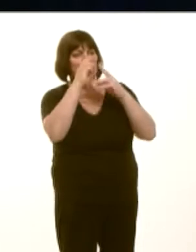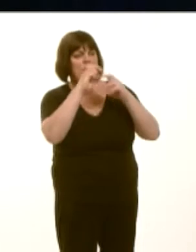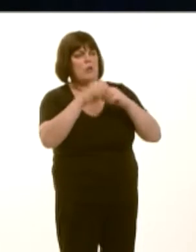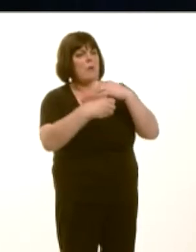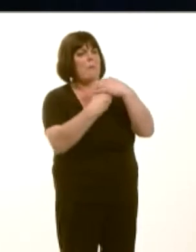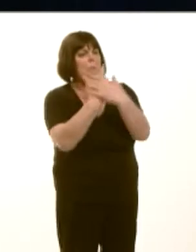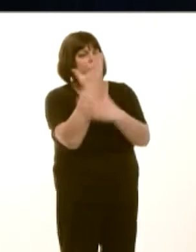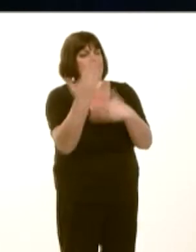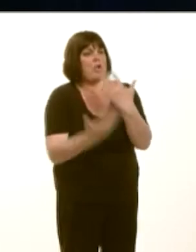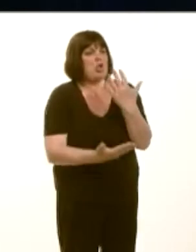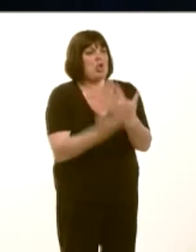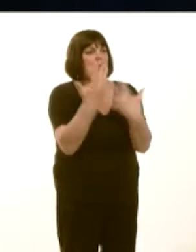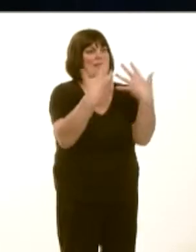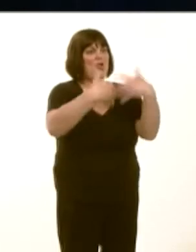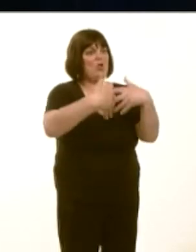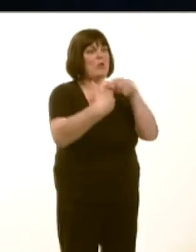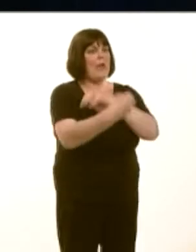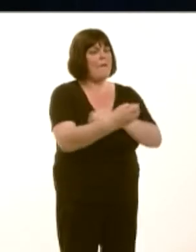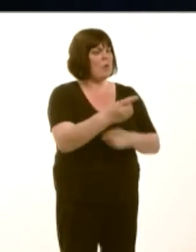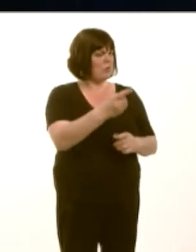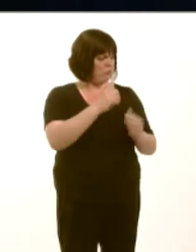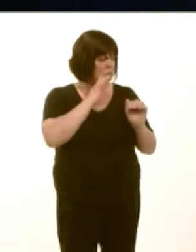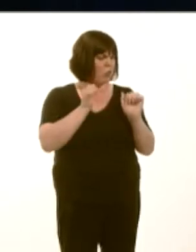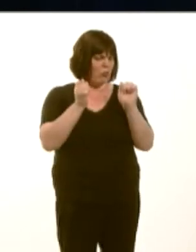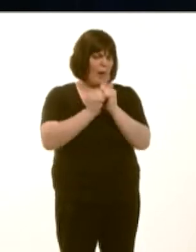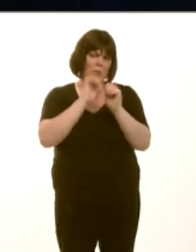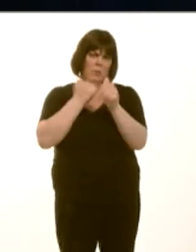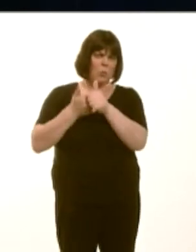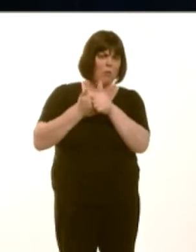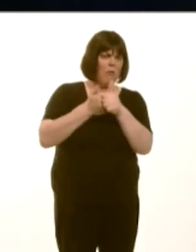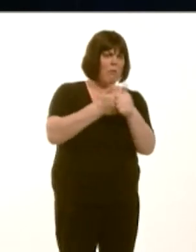Do you agree with me that this would provide a useful boost to the potential development